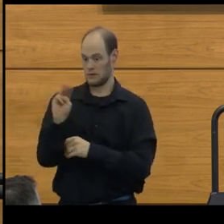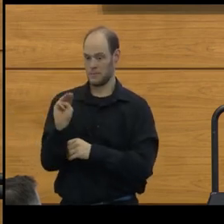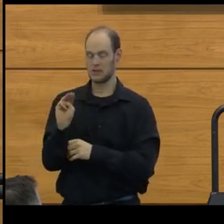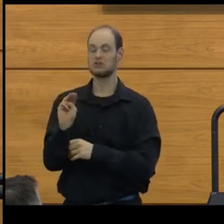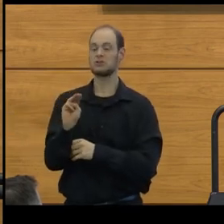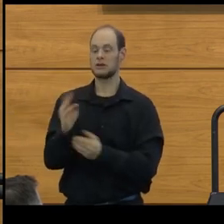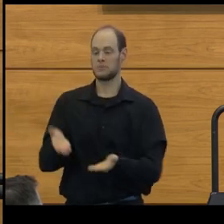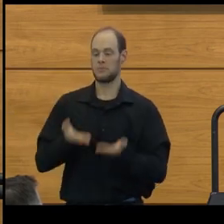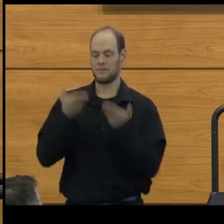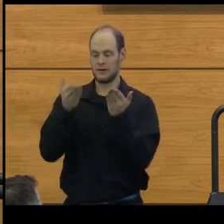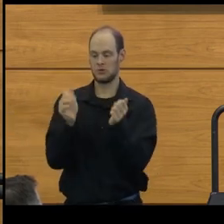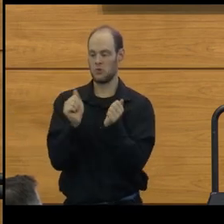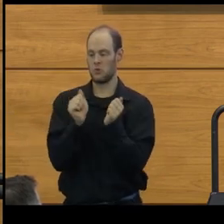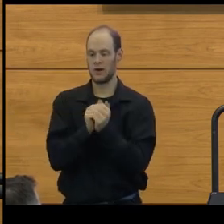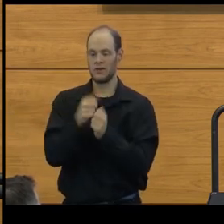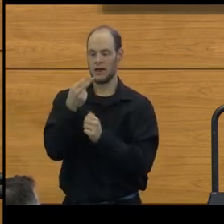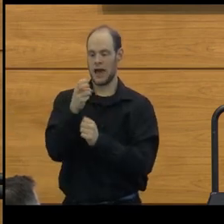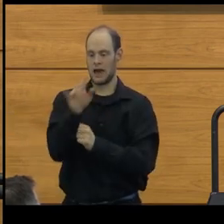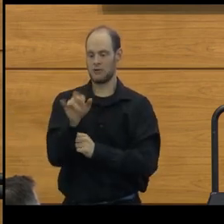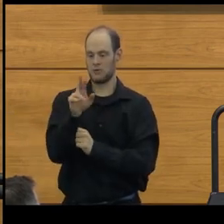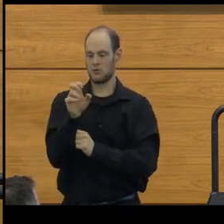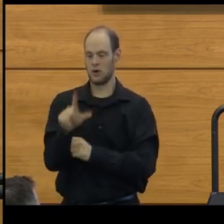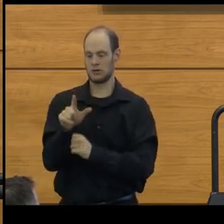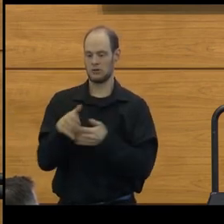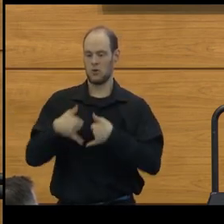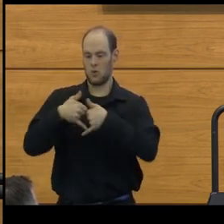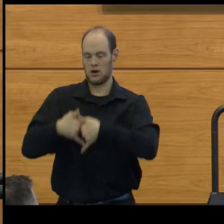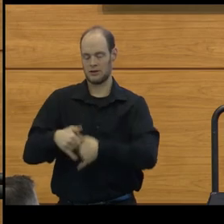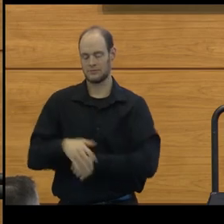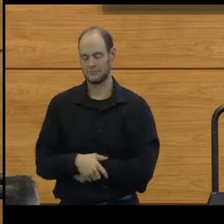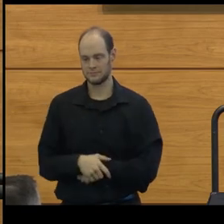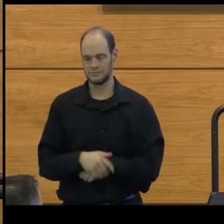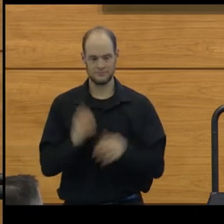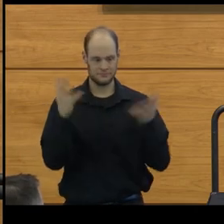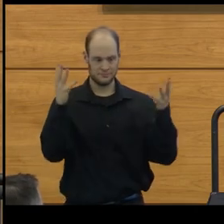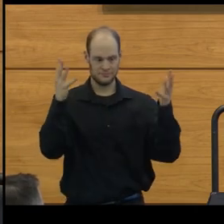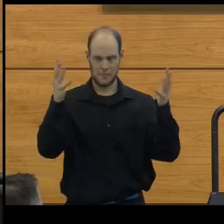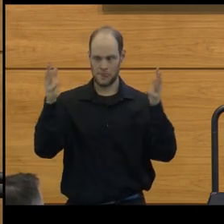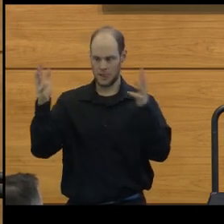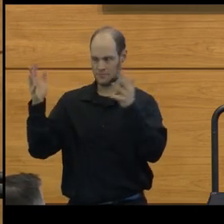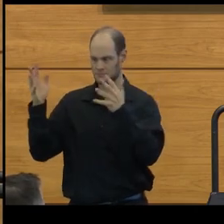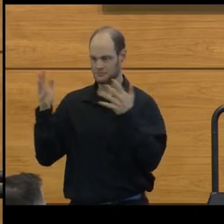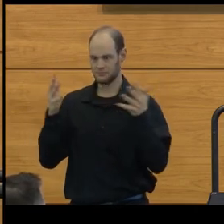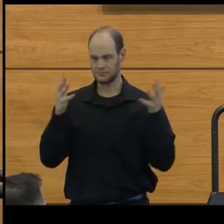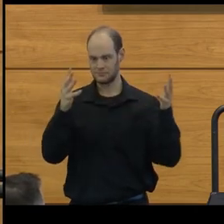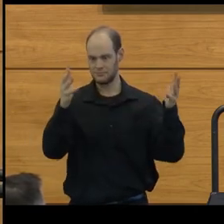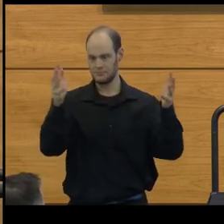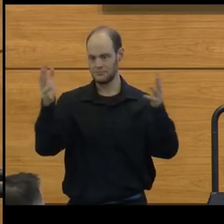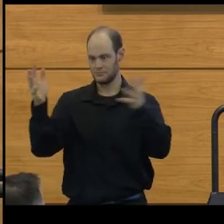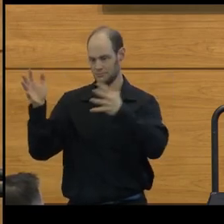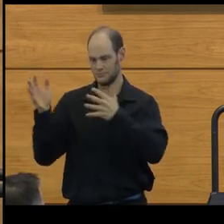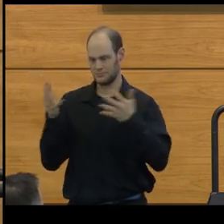presents you with this Henry Russell Award. (audience applauding)